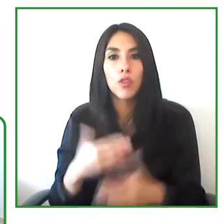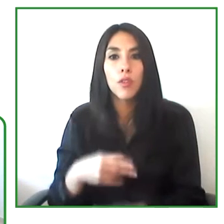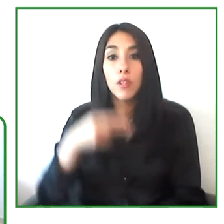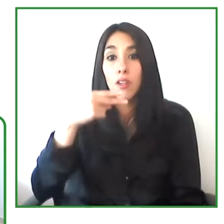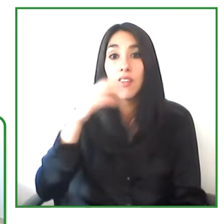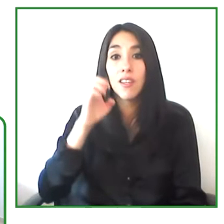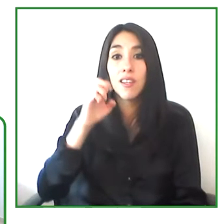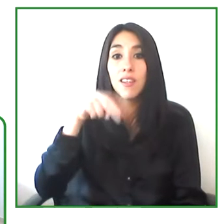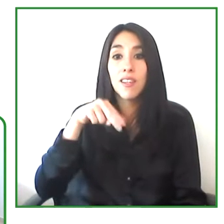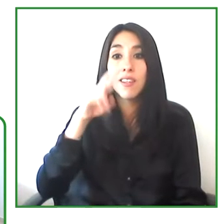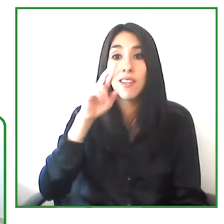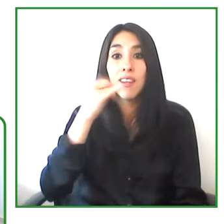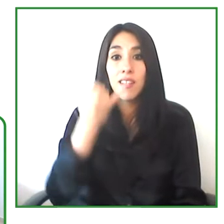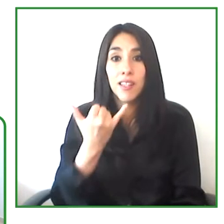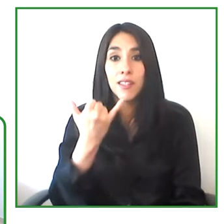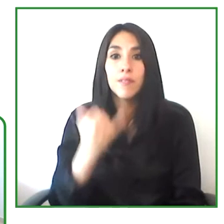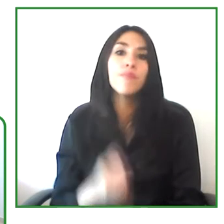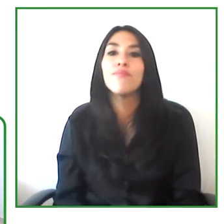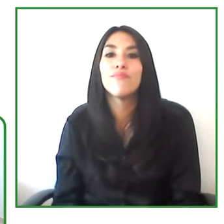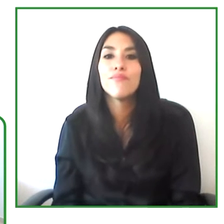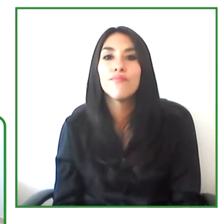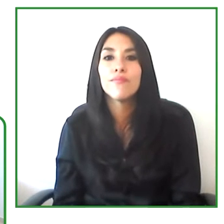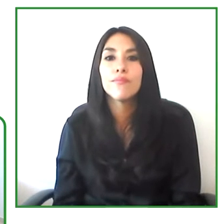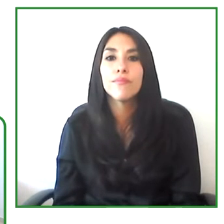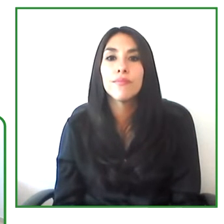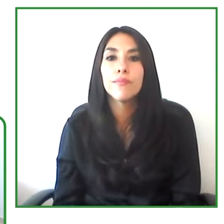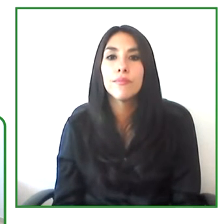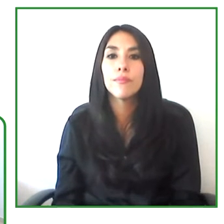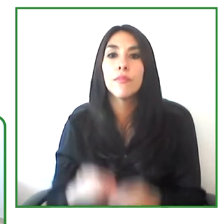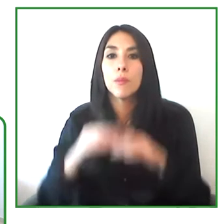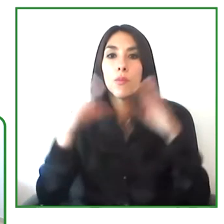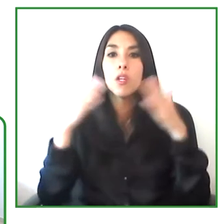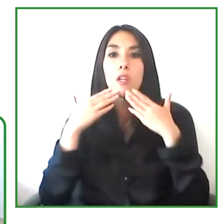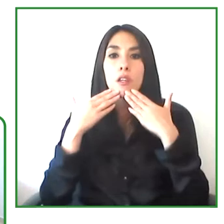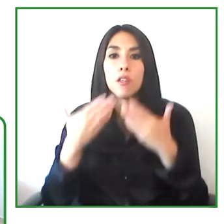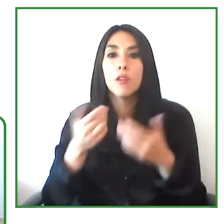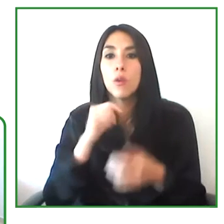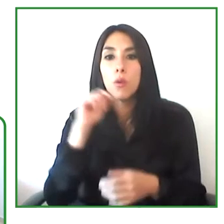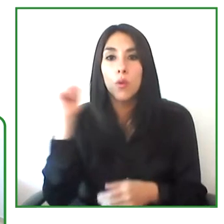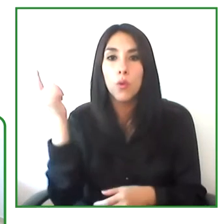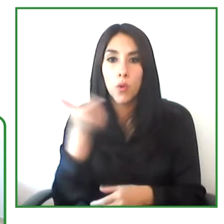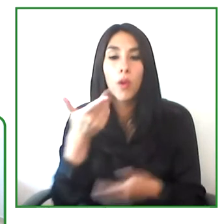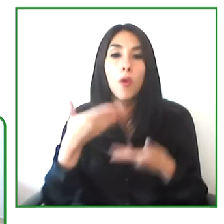Thank You thank you for the invitation.